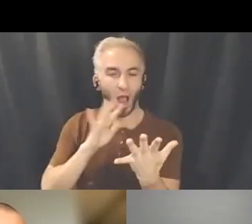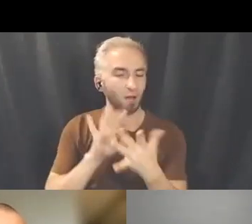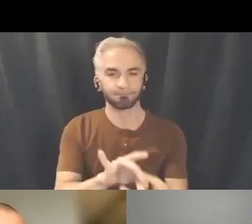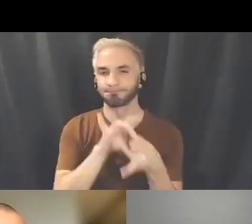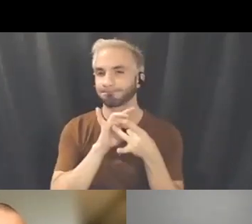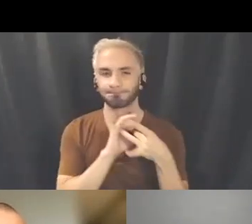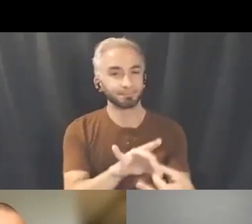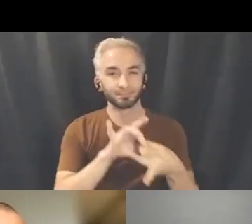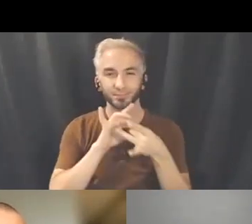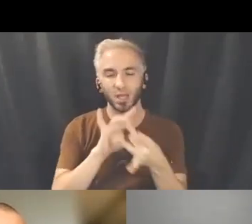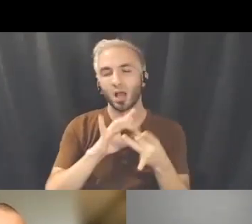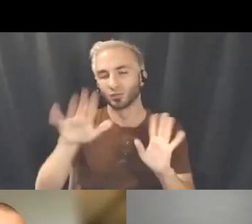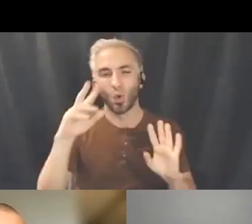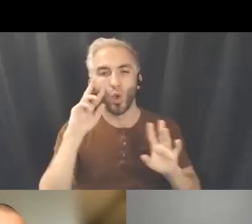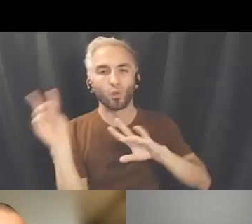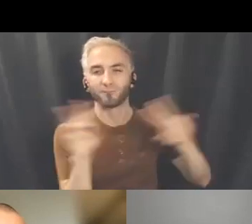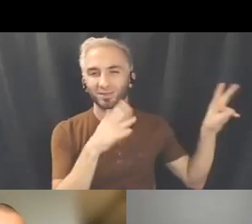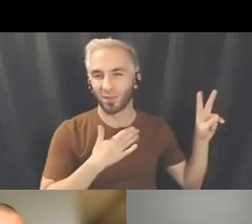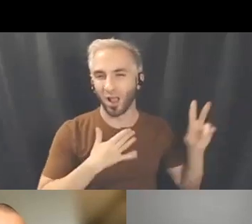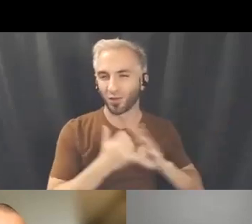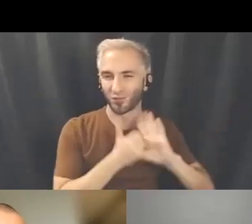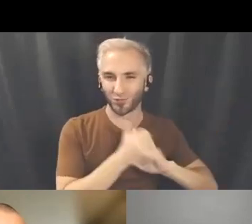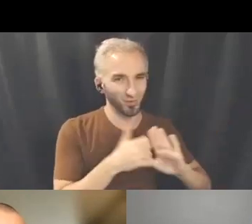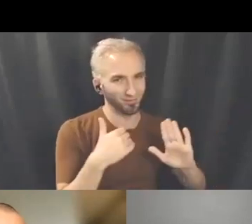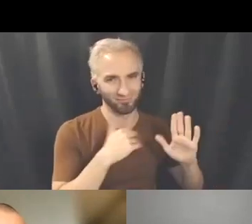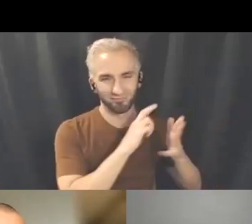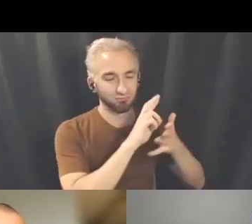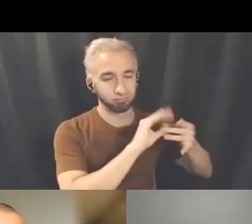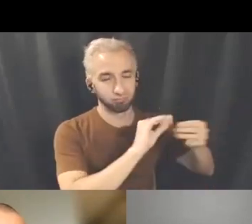there is a lot of, I talk about stories of, really, really magical stories of like things